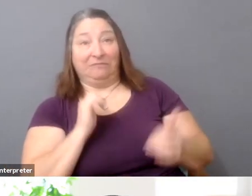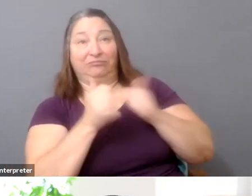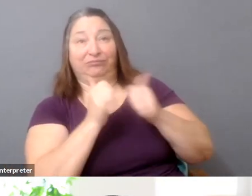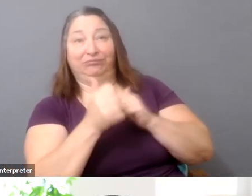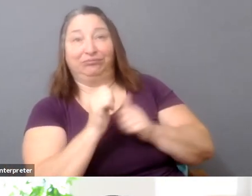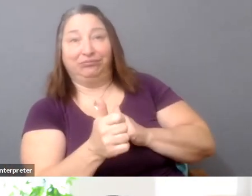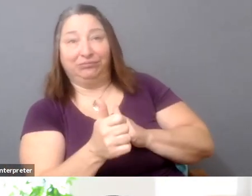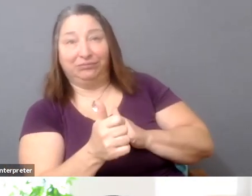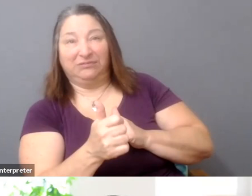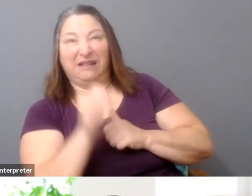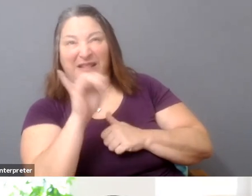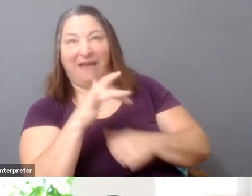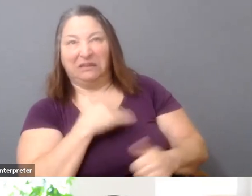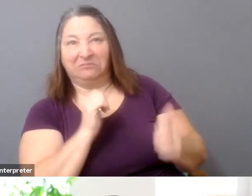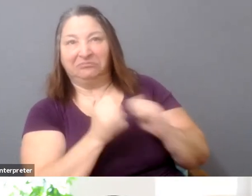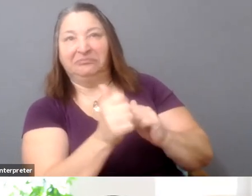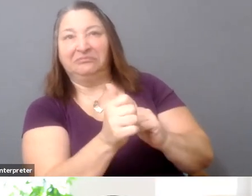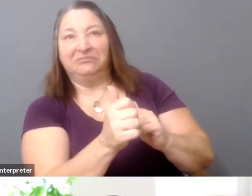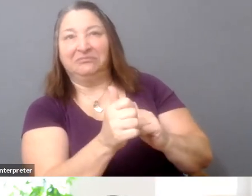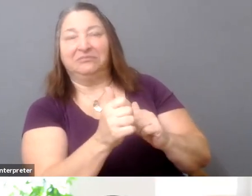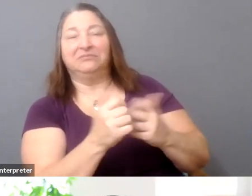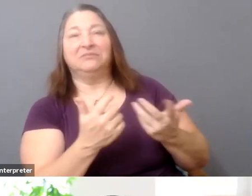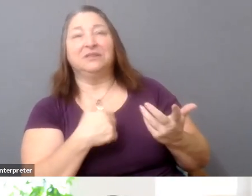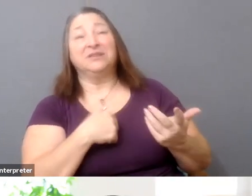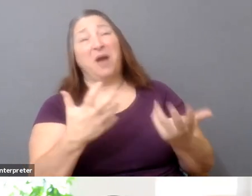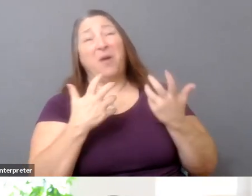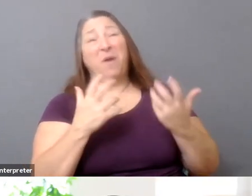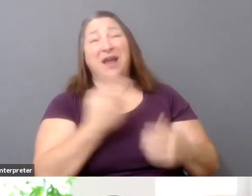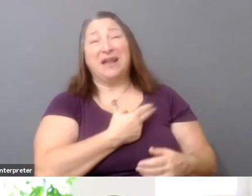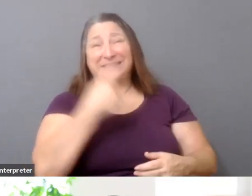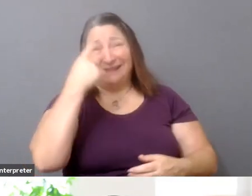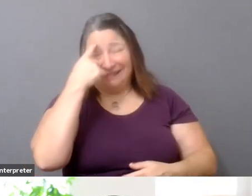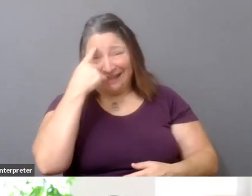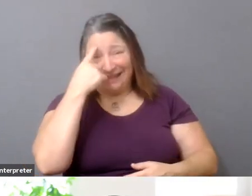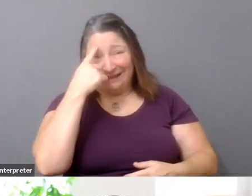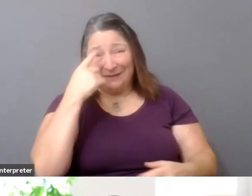you know, maybe not in opposition against but just to resist.